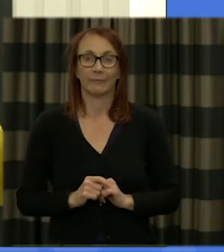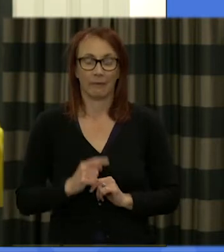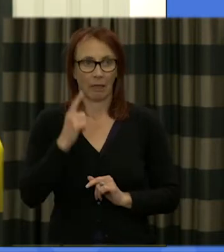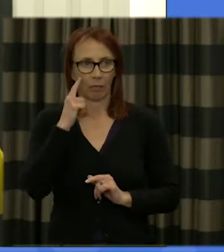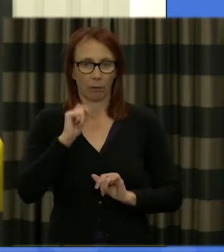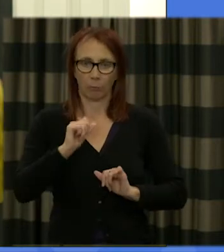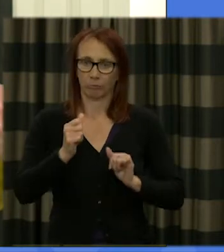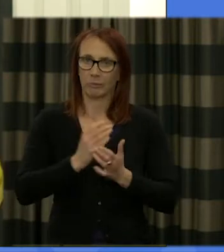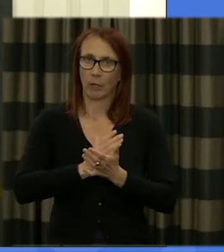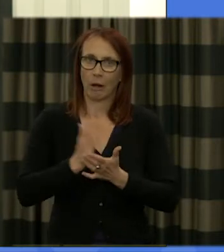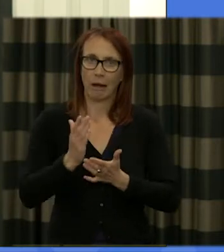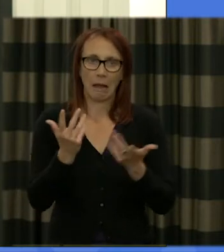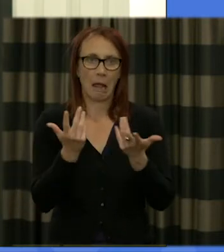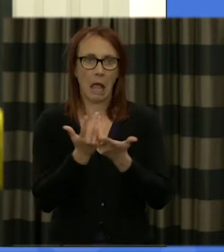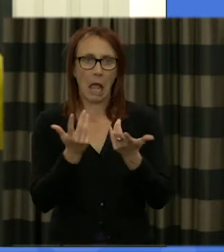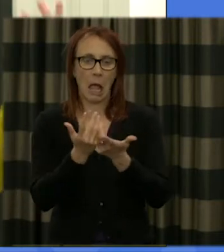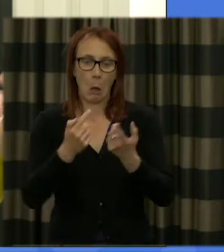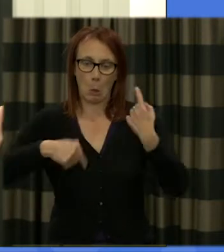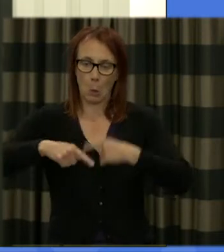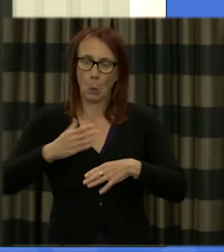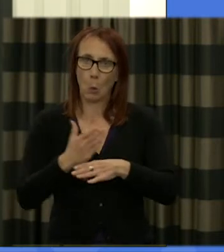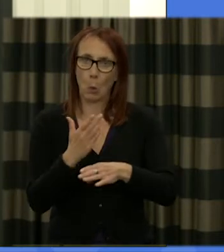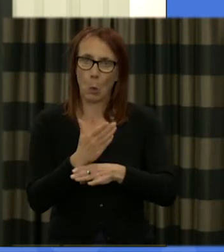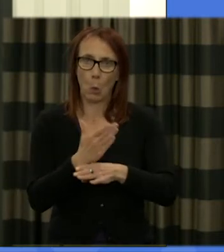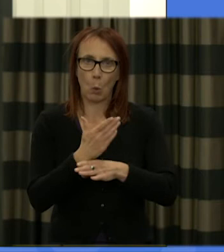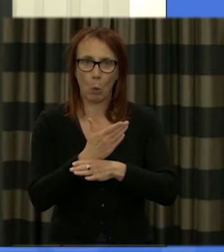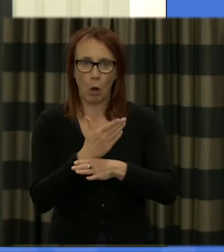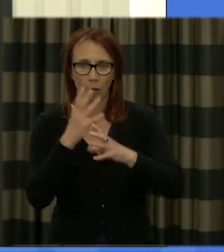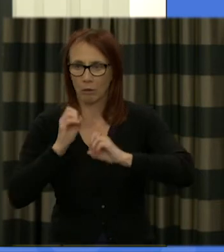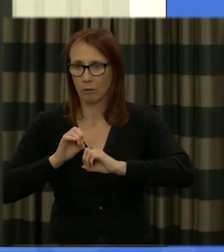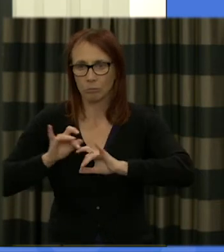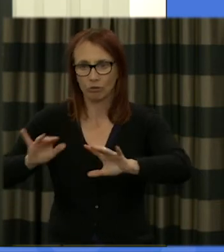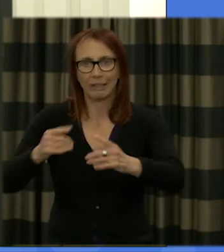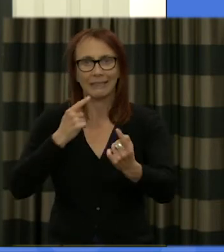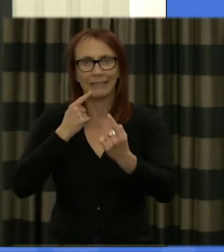sharing the work of the Assembly with the with the wider population and